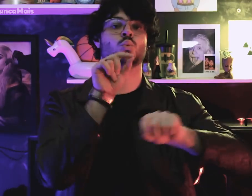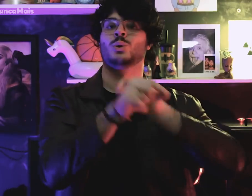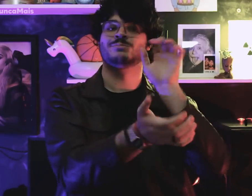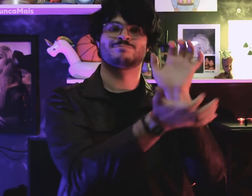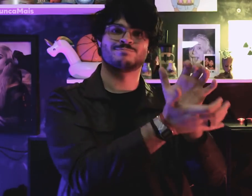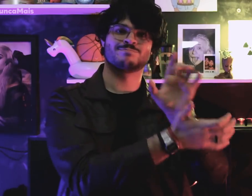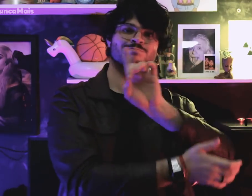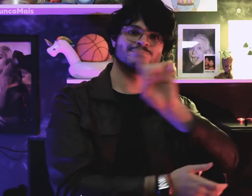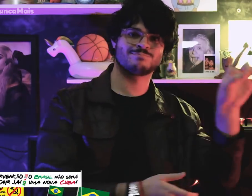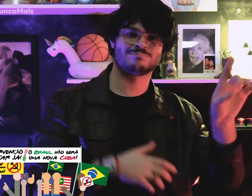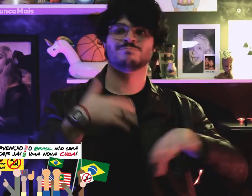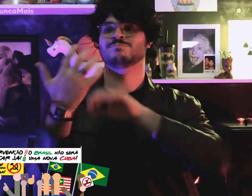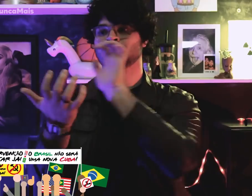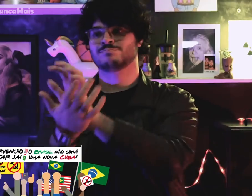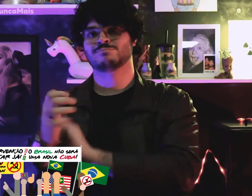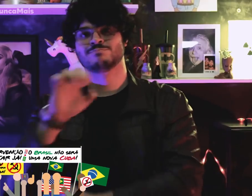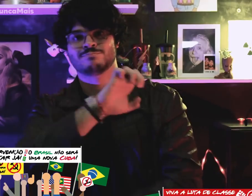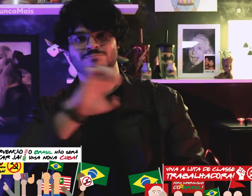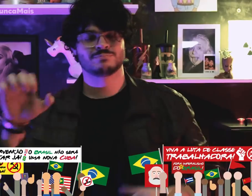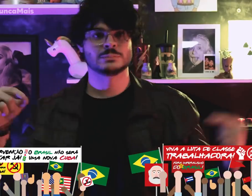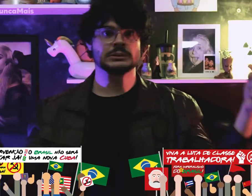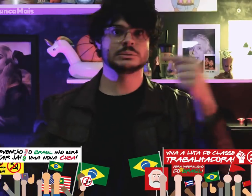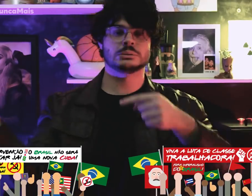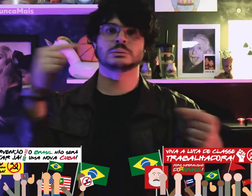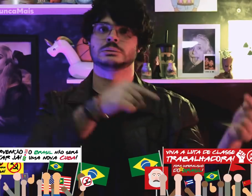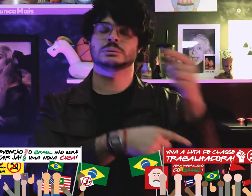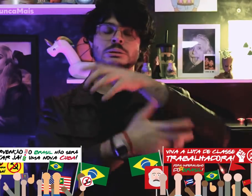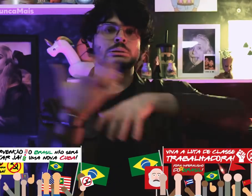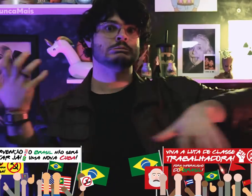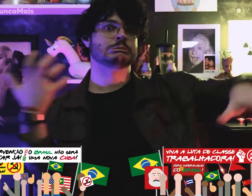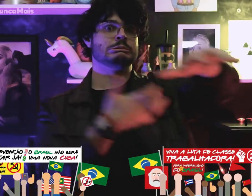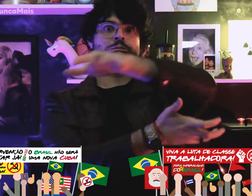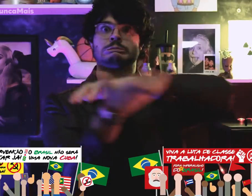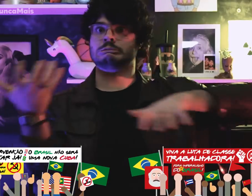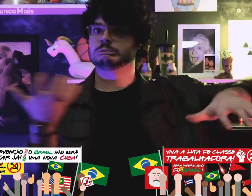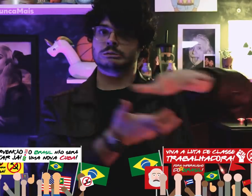between right movements and left in Brazil.